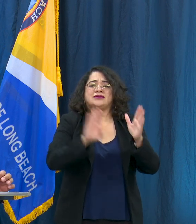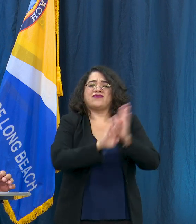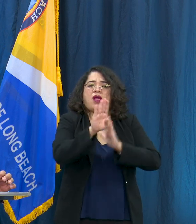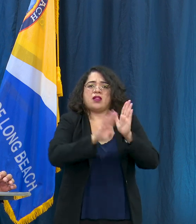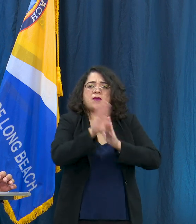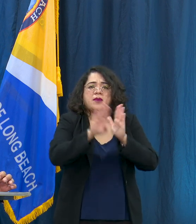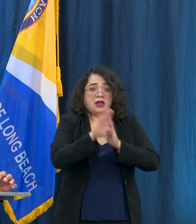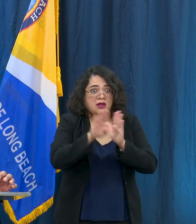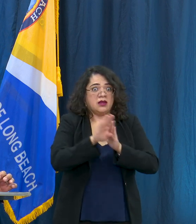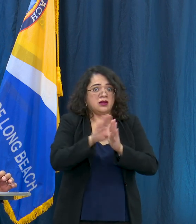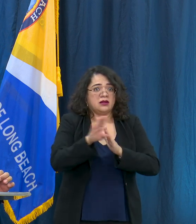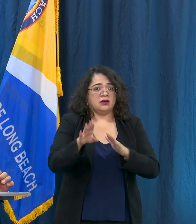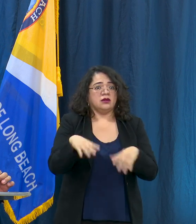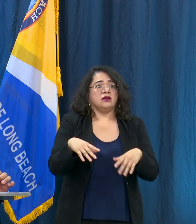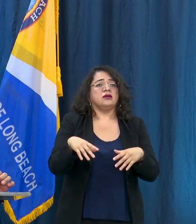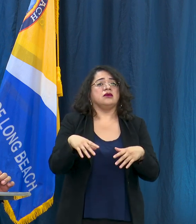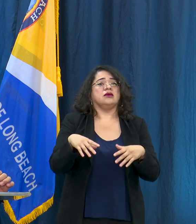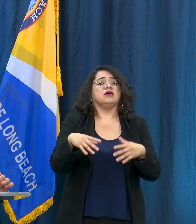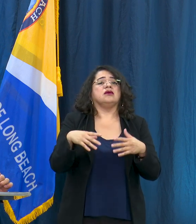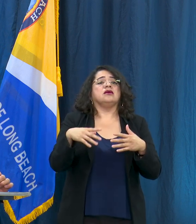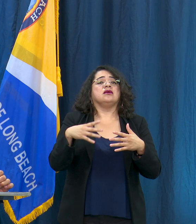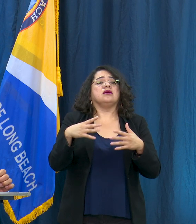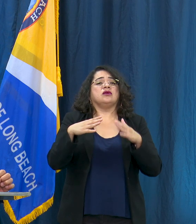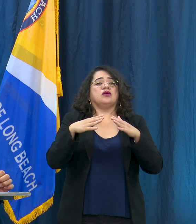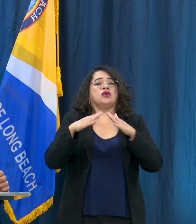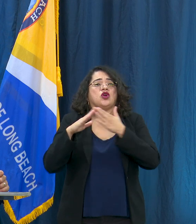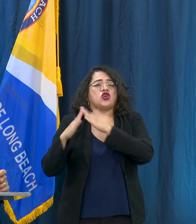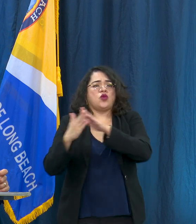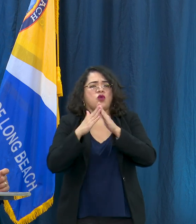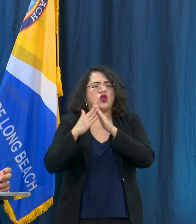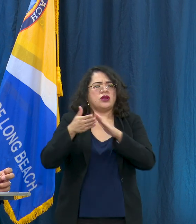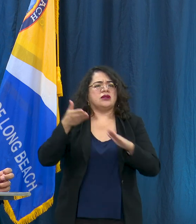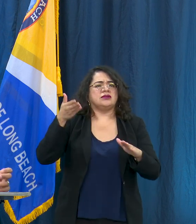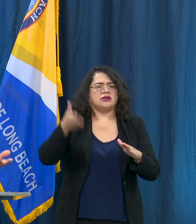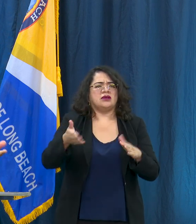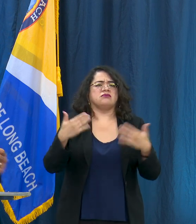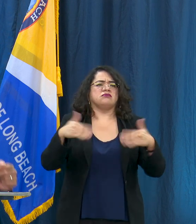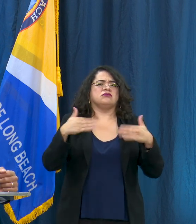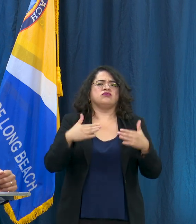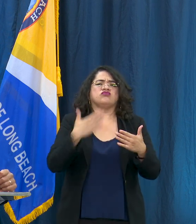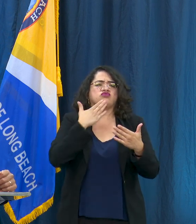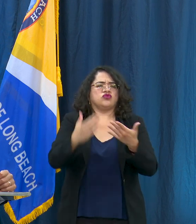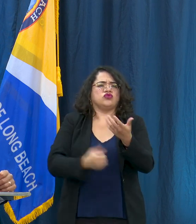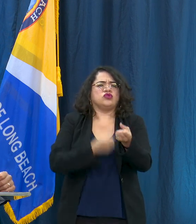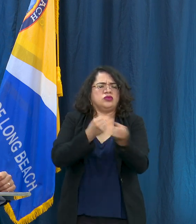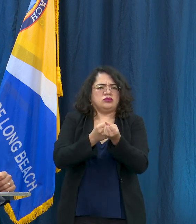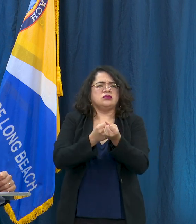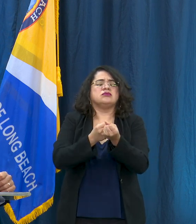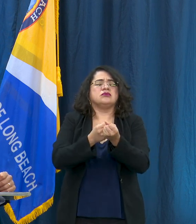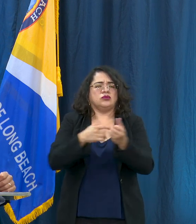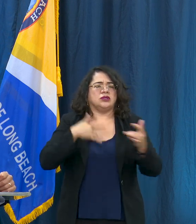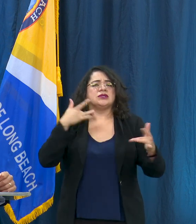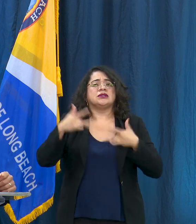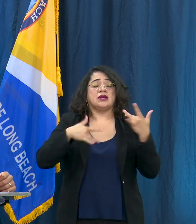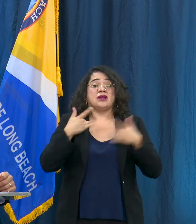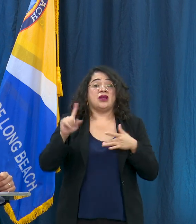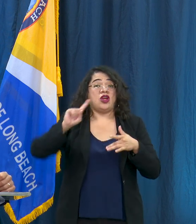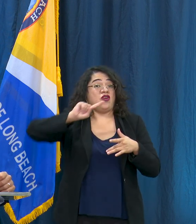has really been supportive of creating a really great vision and project there so we're excited but the first page is just a sheltering. I think it opens